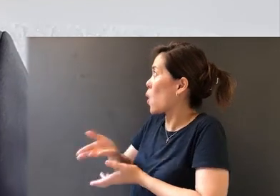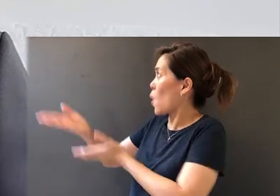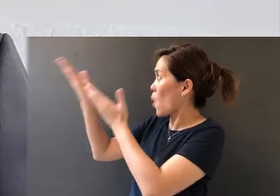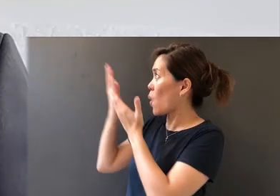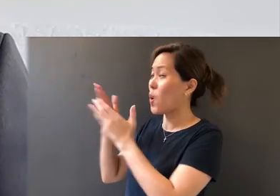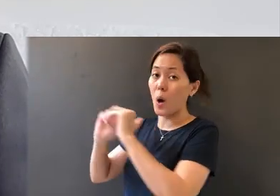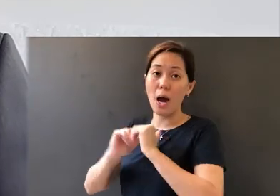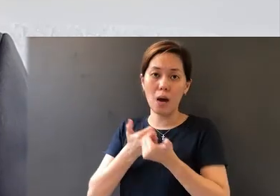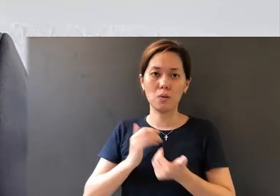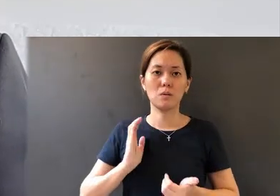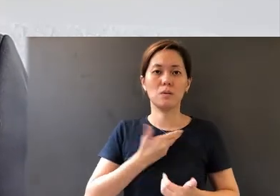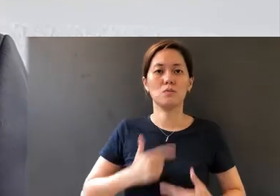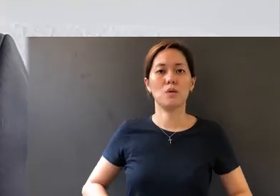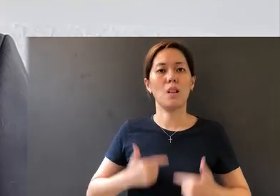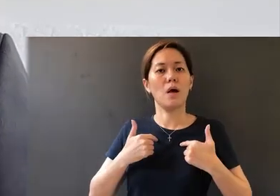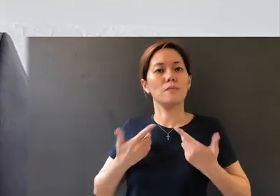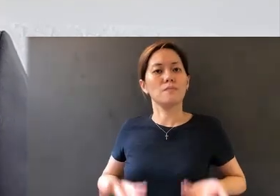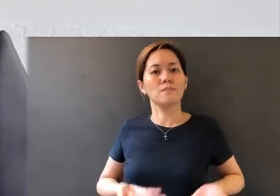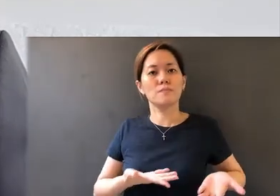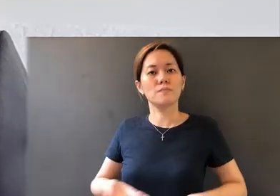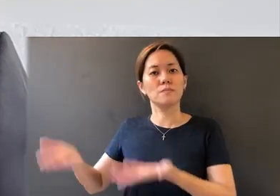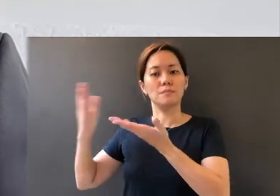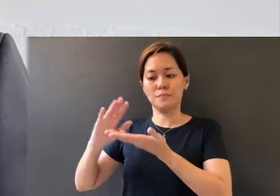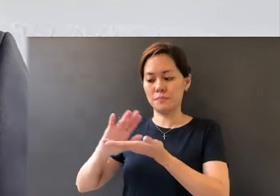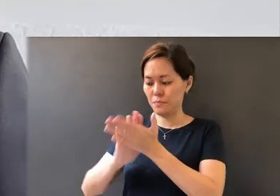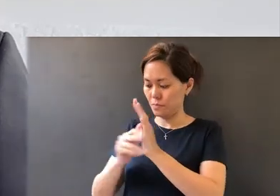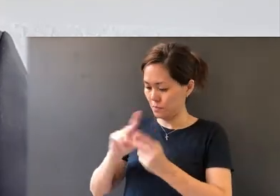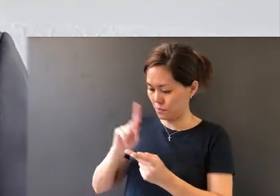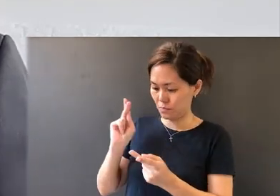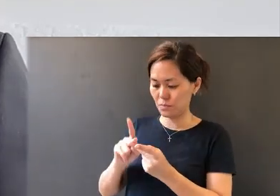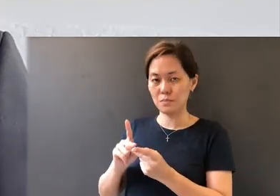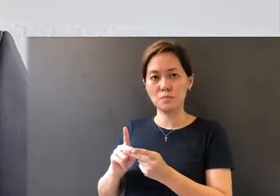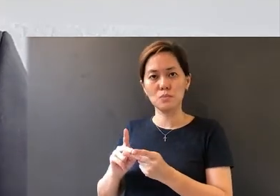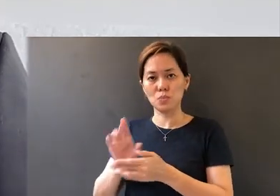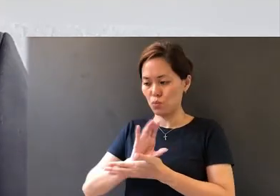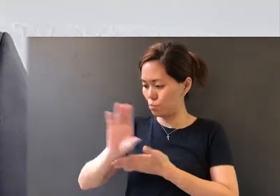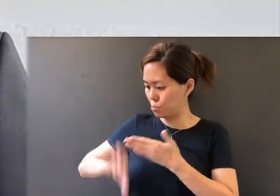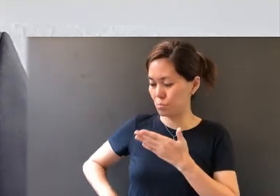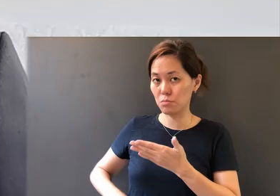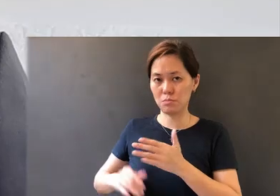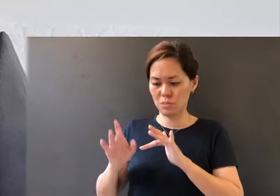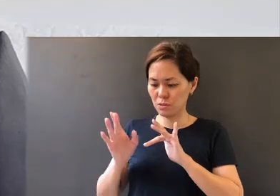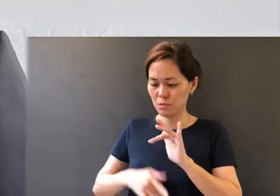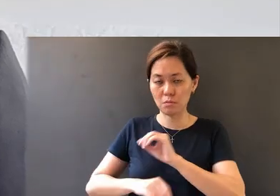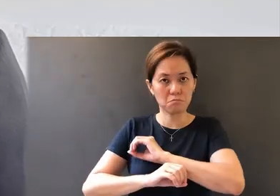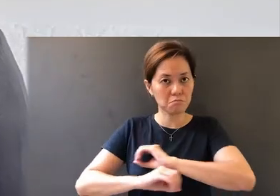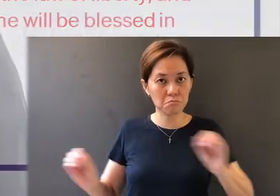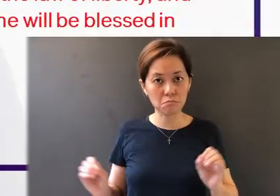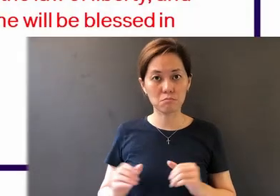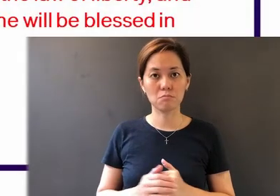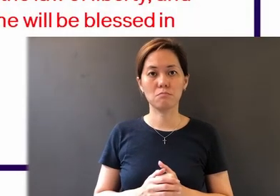our lives that are perfected and complete, lacking in nothing.